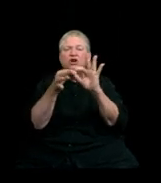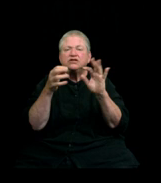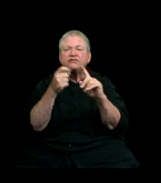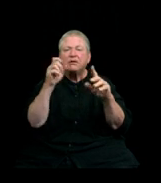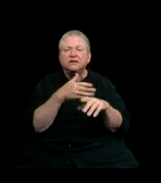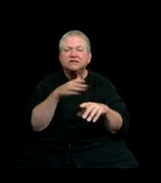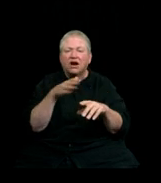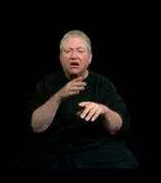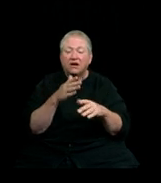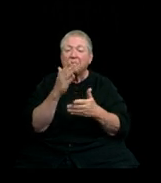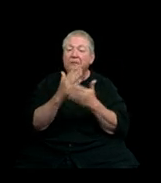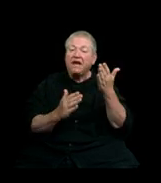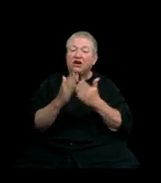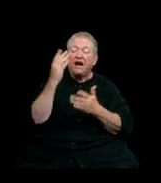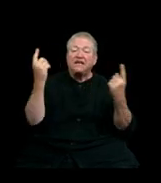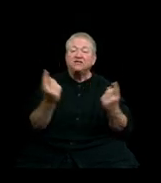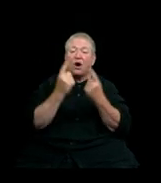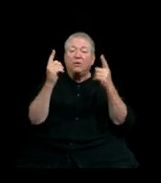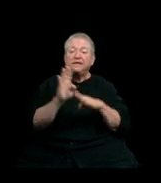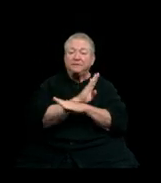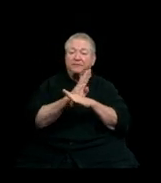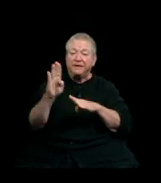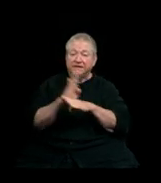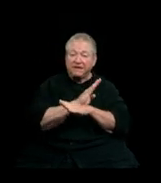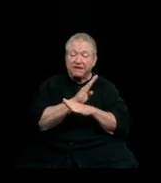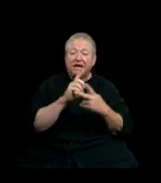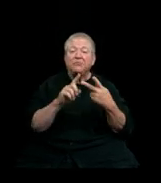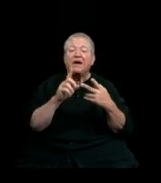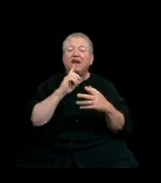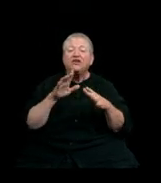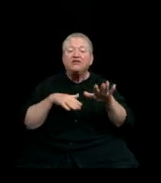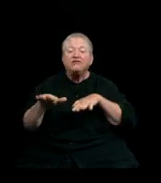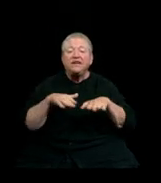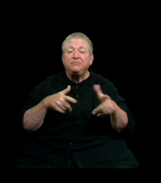may your hands always be busy, may your feet always be swift,